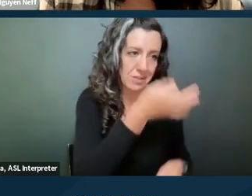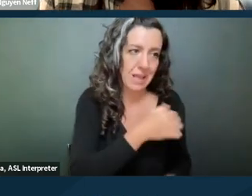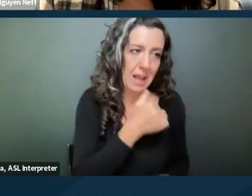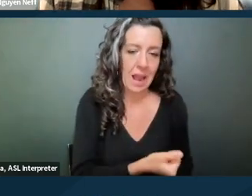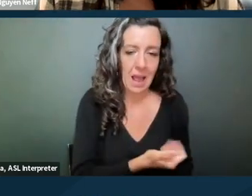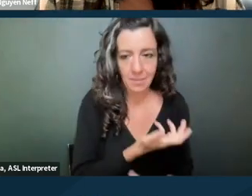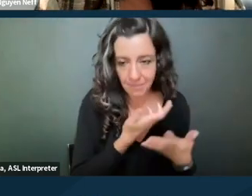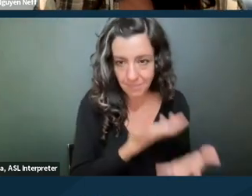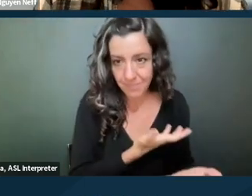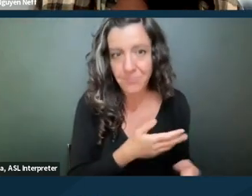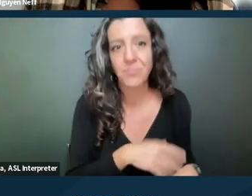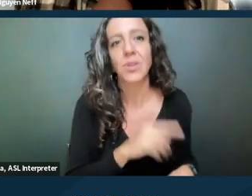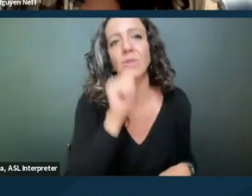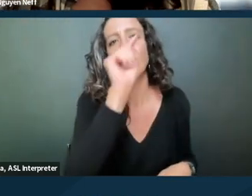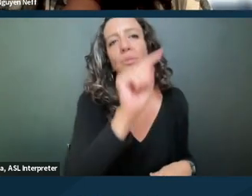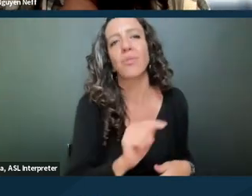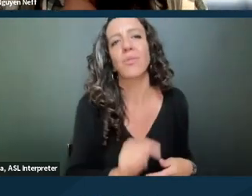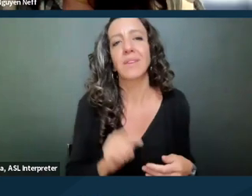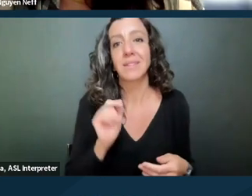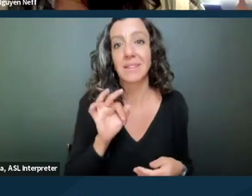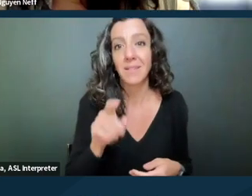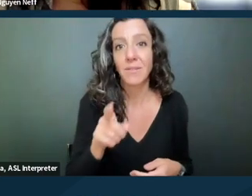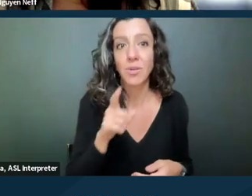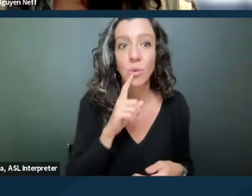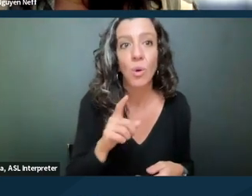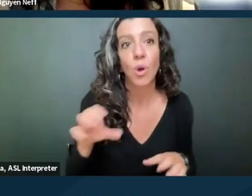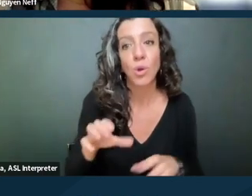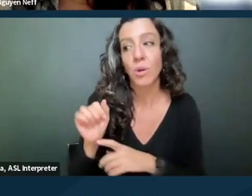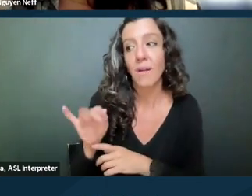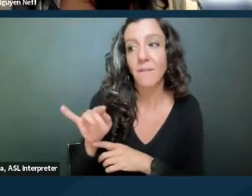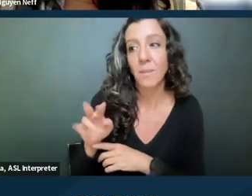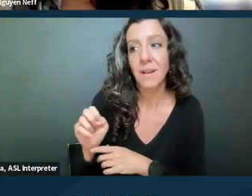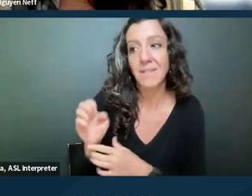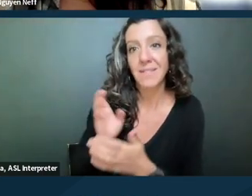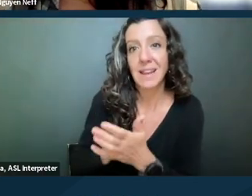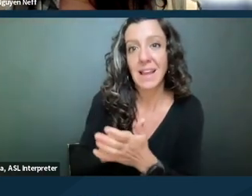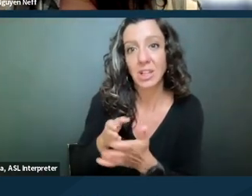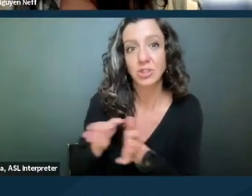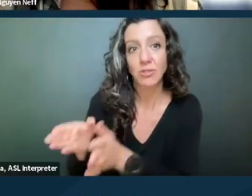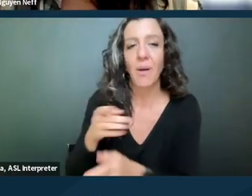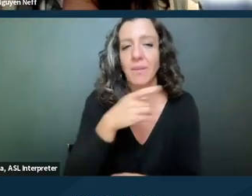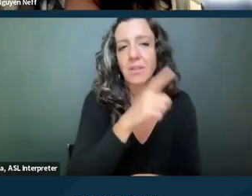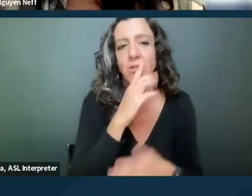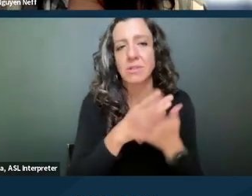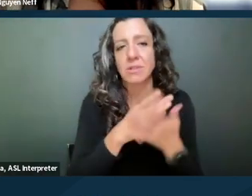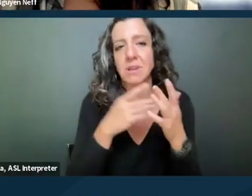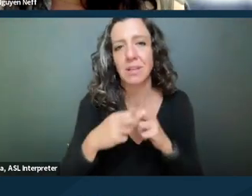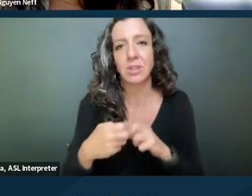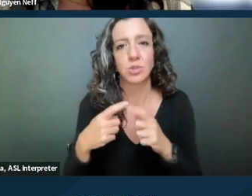So these are sort of, so if you're kind of going the affirmative litigation route, these are some issues to consider if you're litigating the same issues